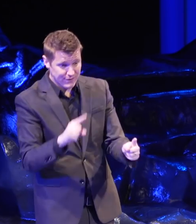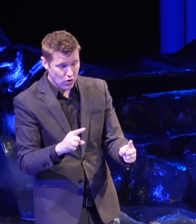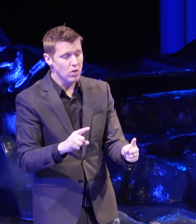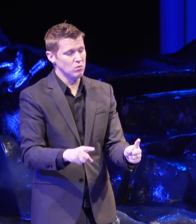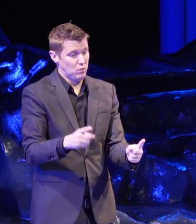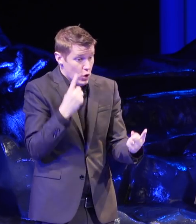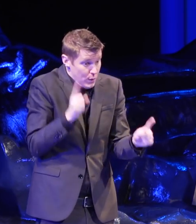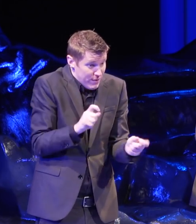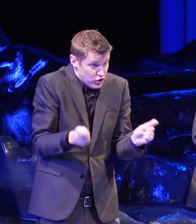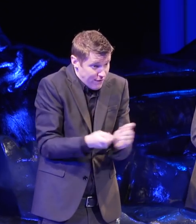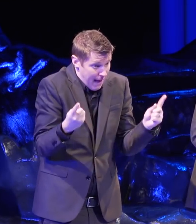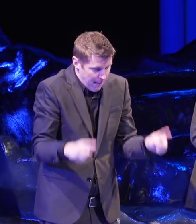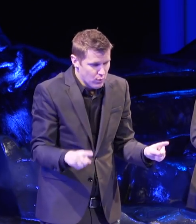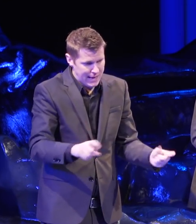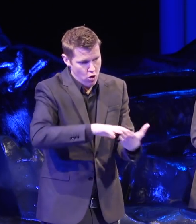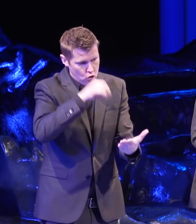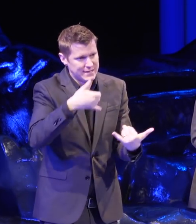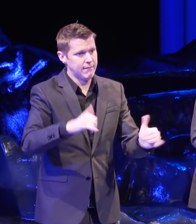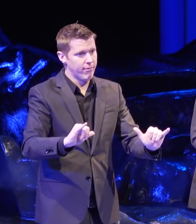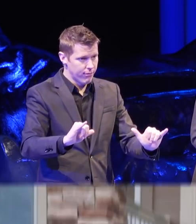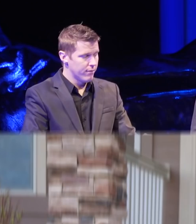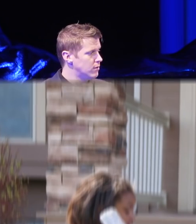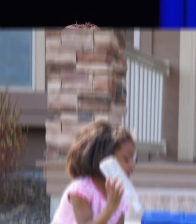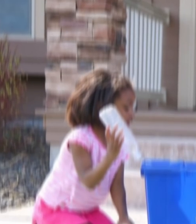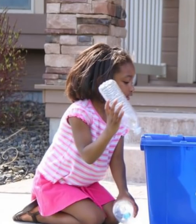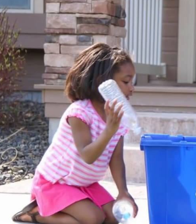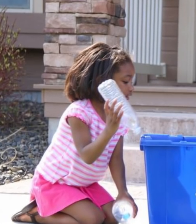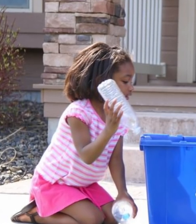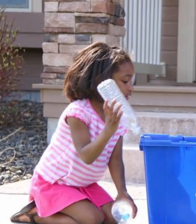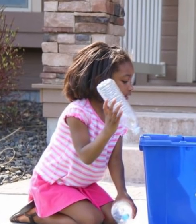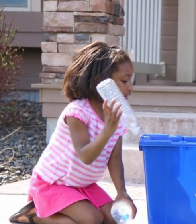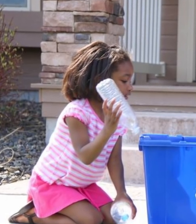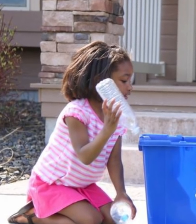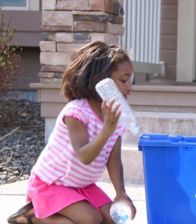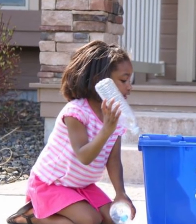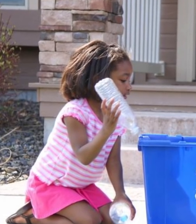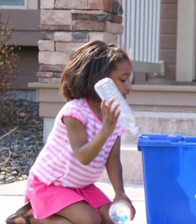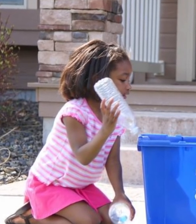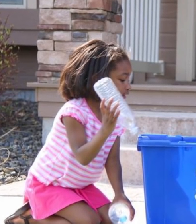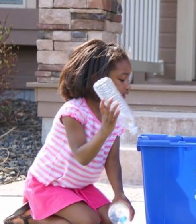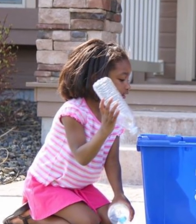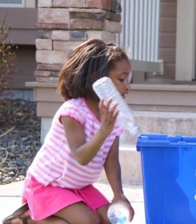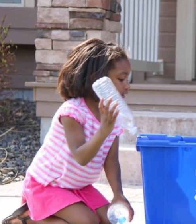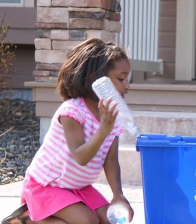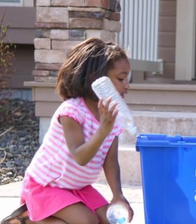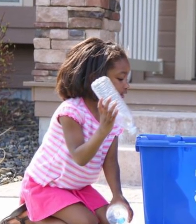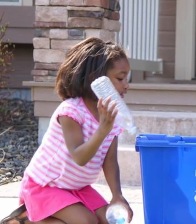So first, recycling. Recycling is a big success story.